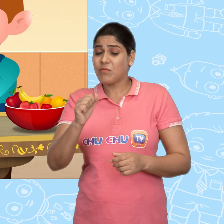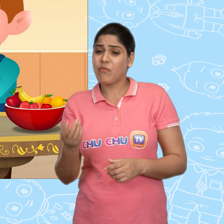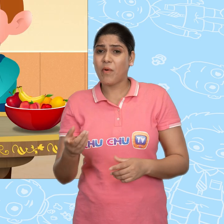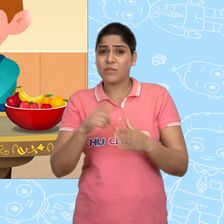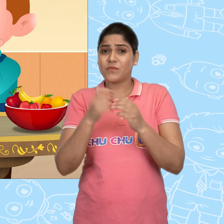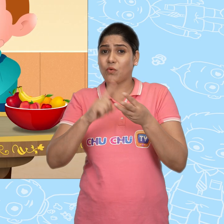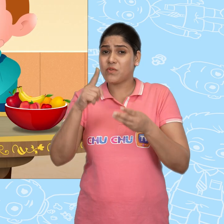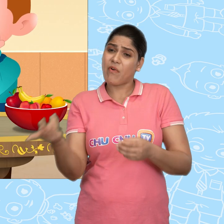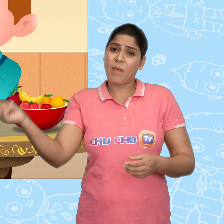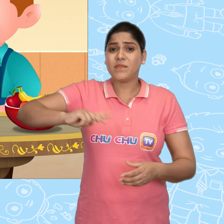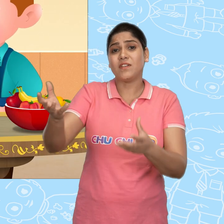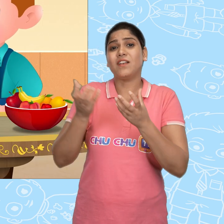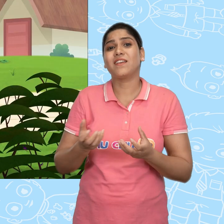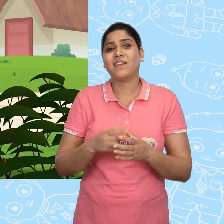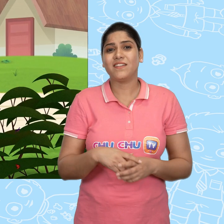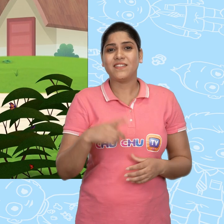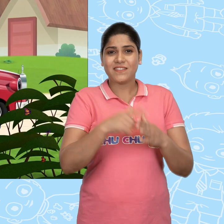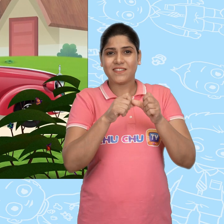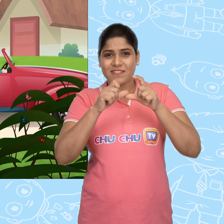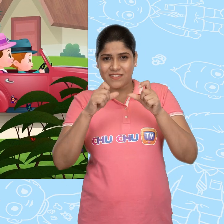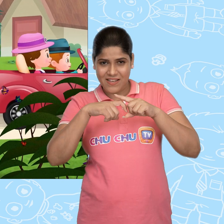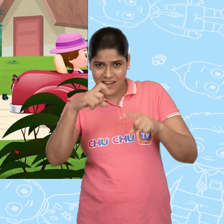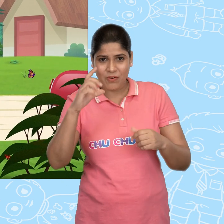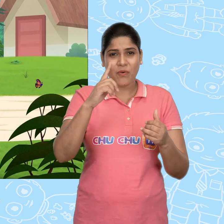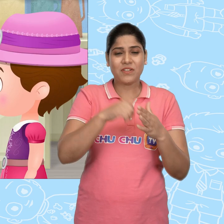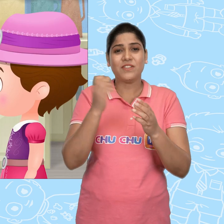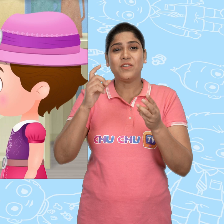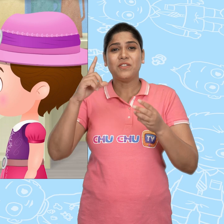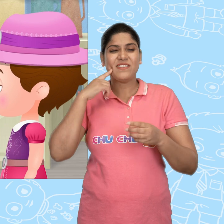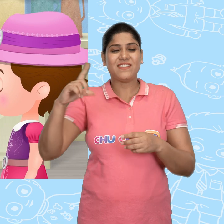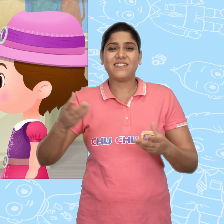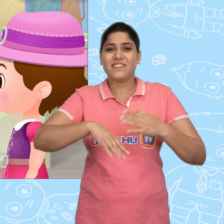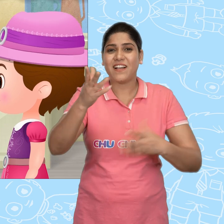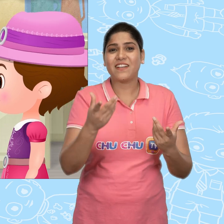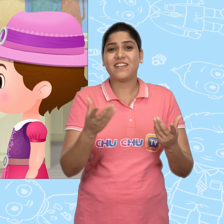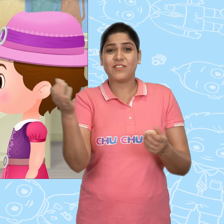We'll get it back from Joe. Jack and Jill then went and bought a new bowl